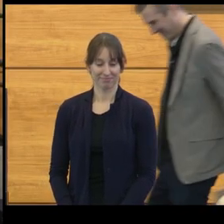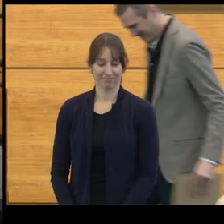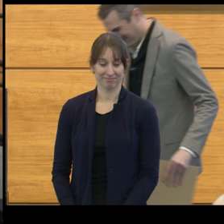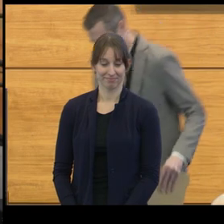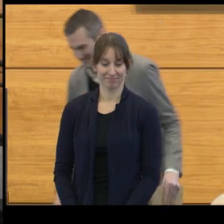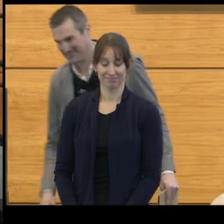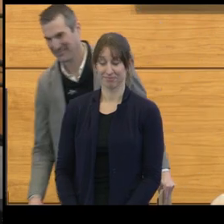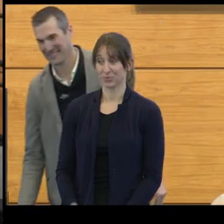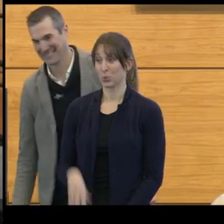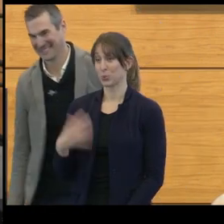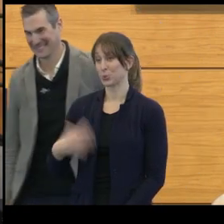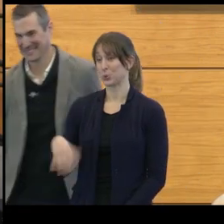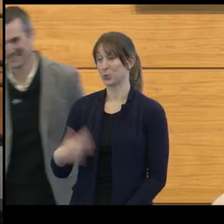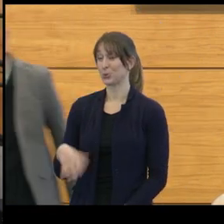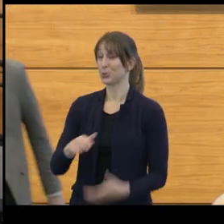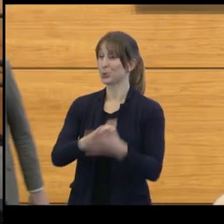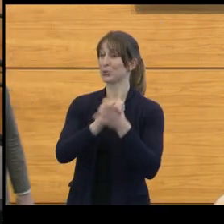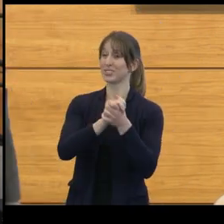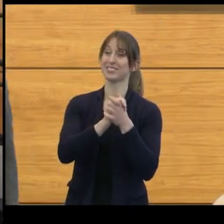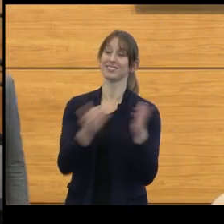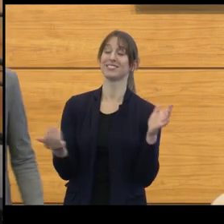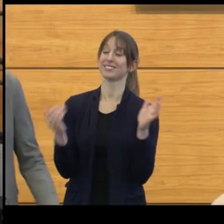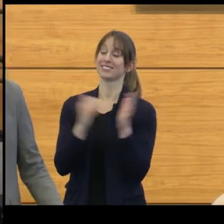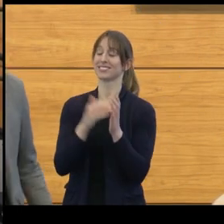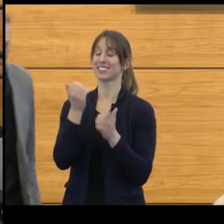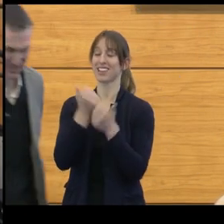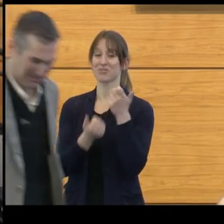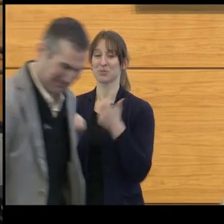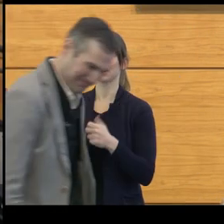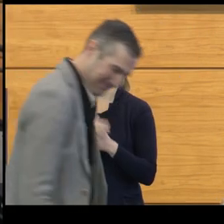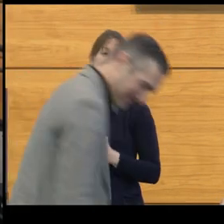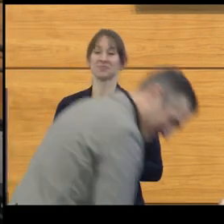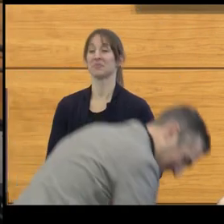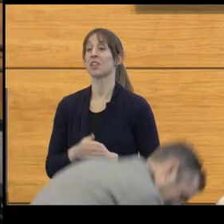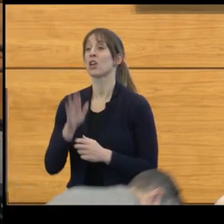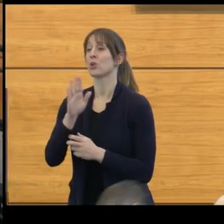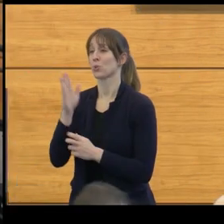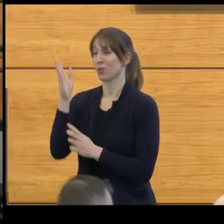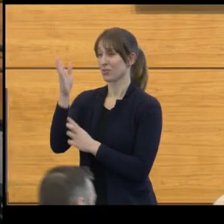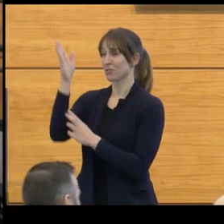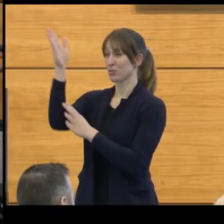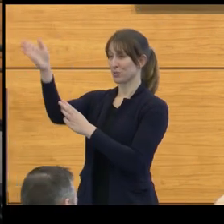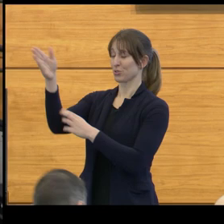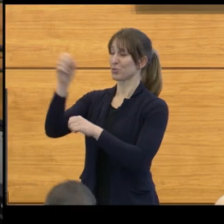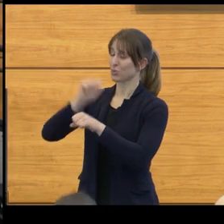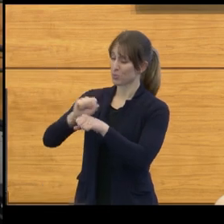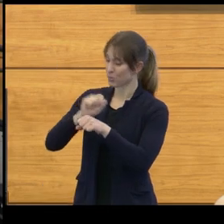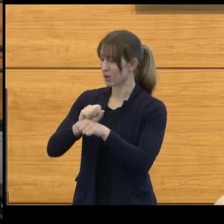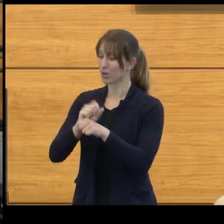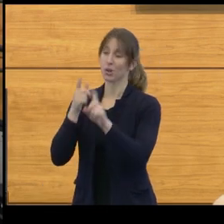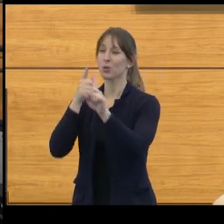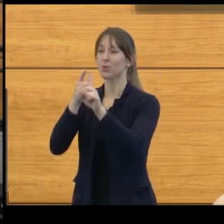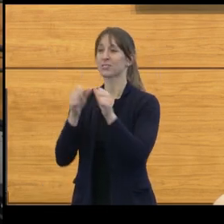Wow, congratulations again to all of you, and may your future endeavors continue to inspire